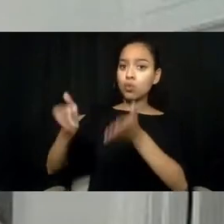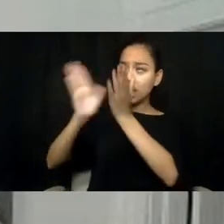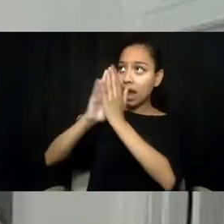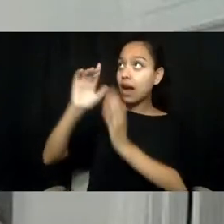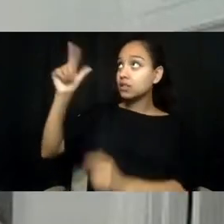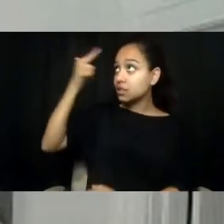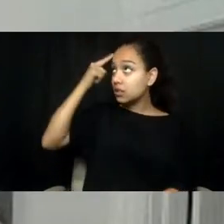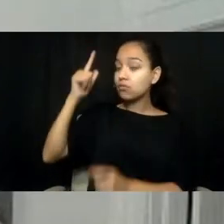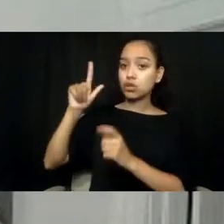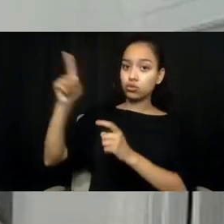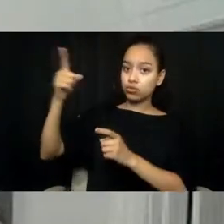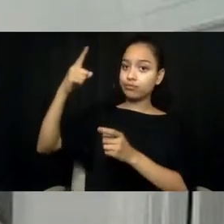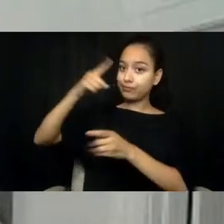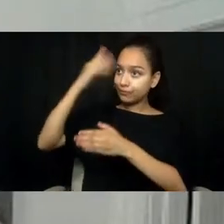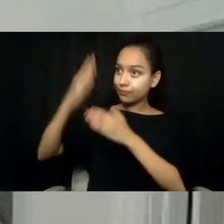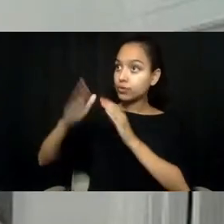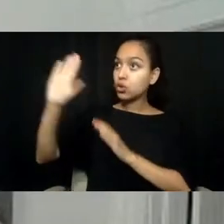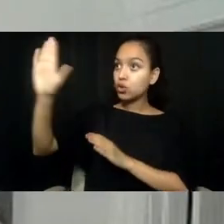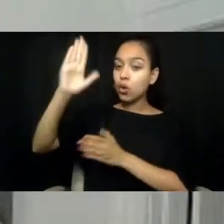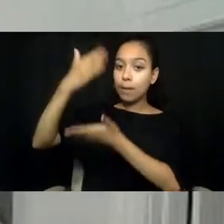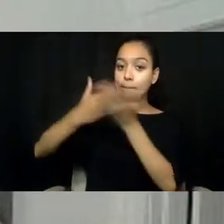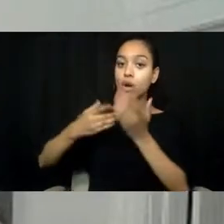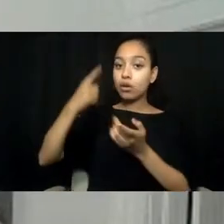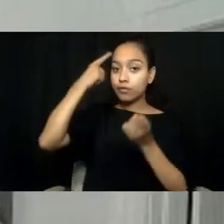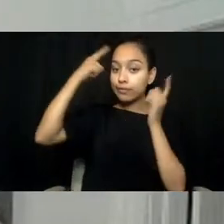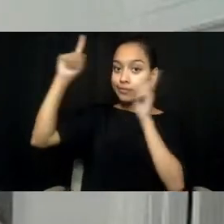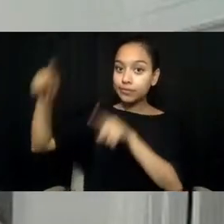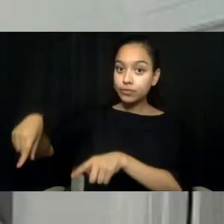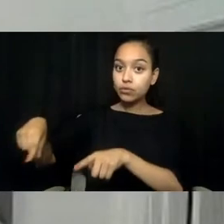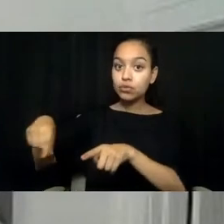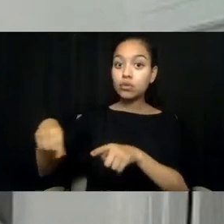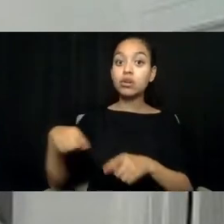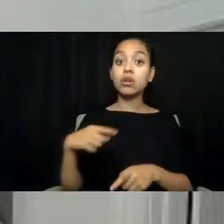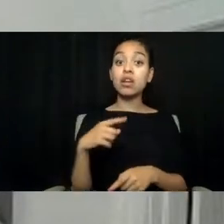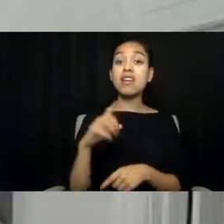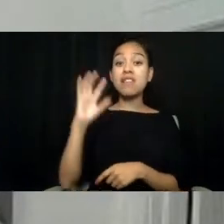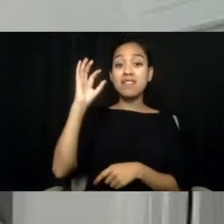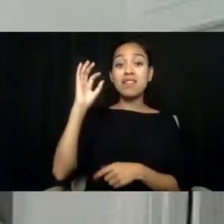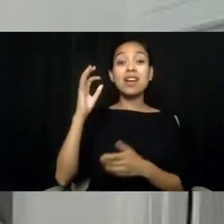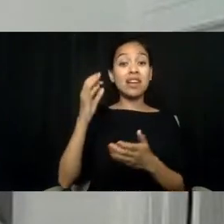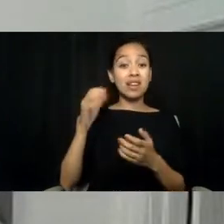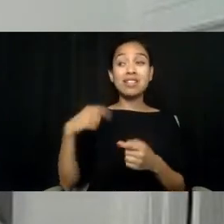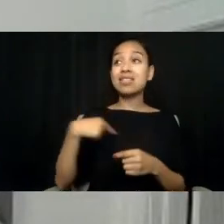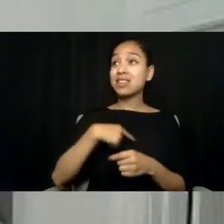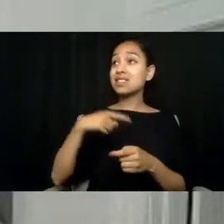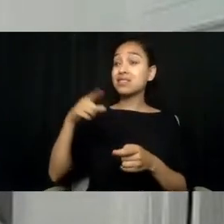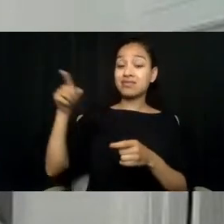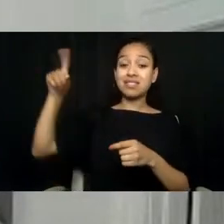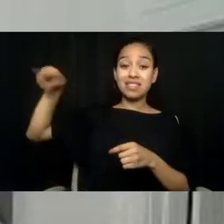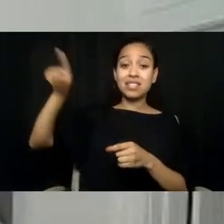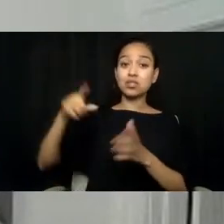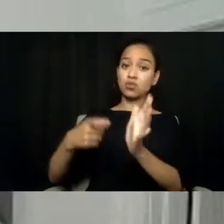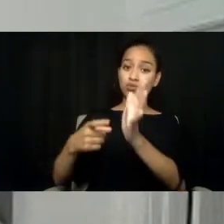and when we see funding healthcare, this is a federal treaty obligation between two governments.